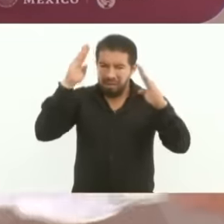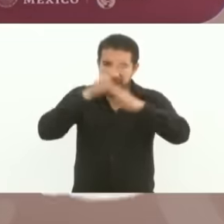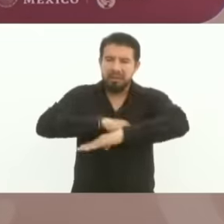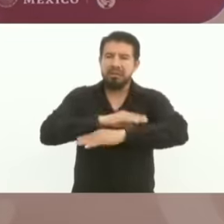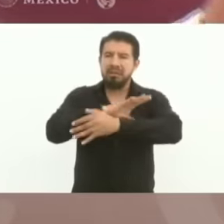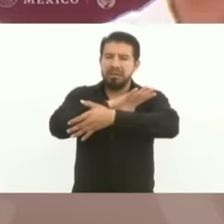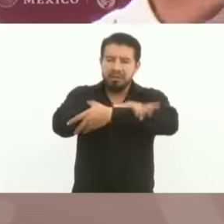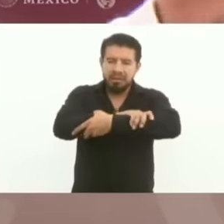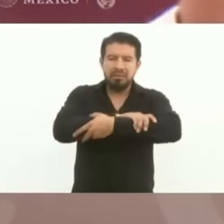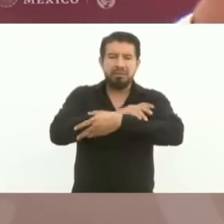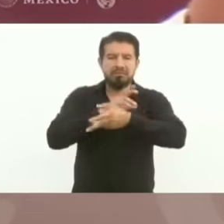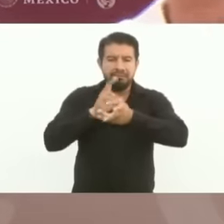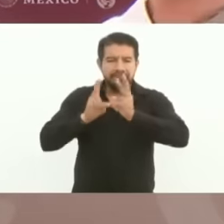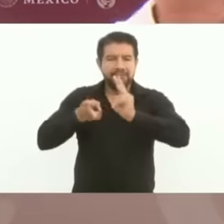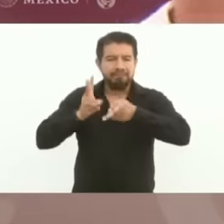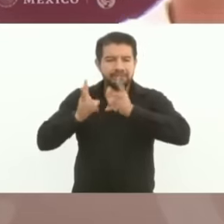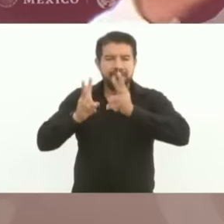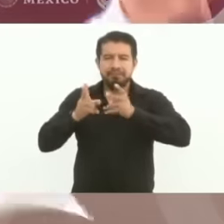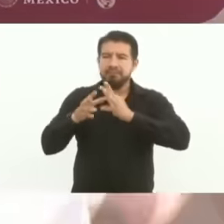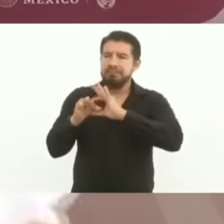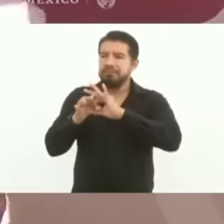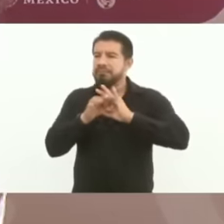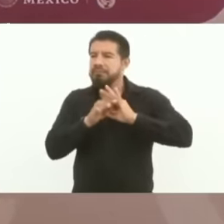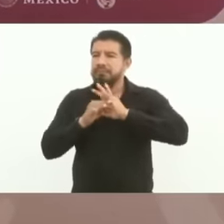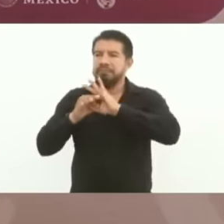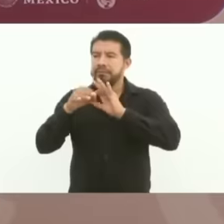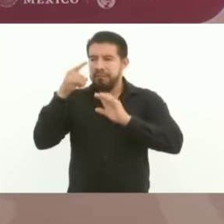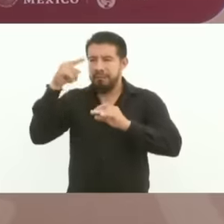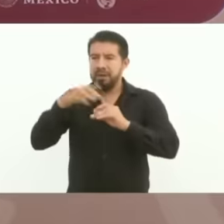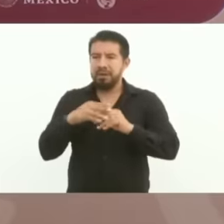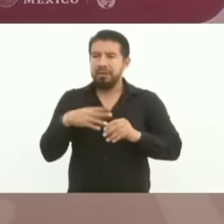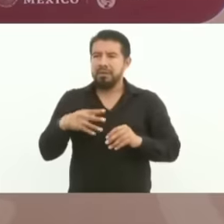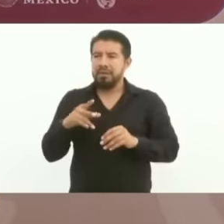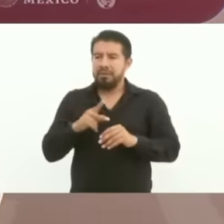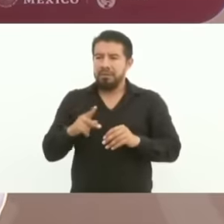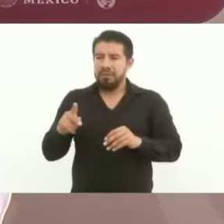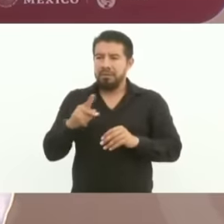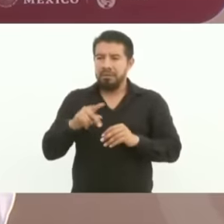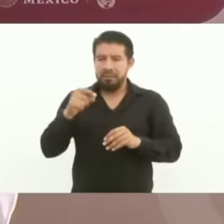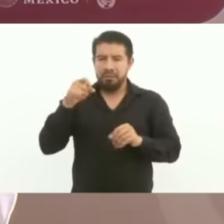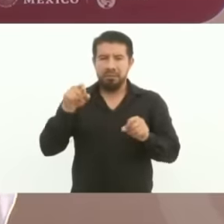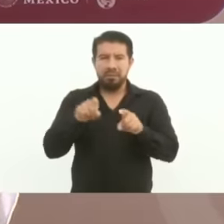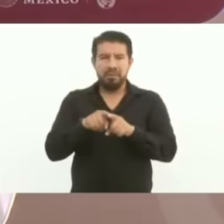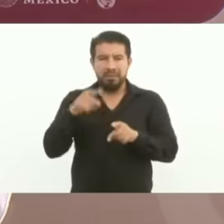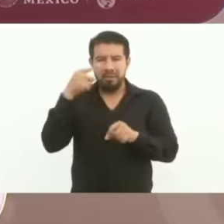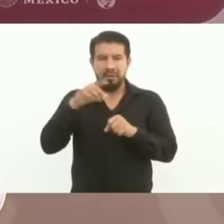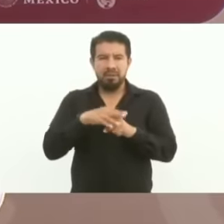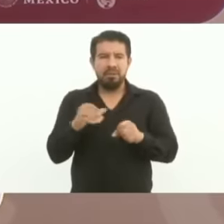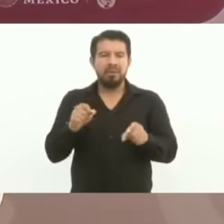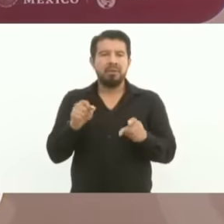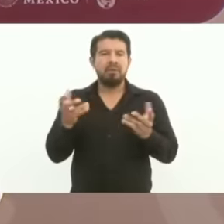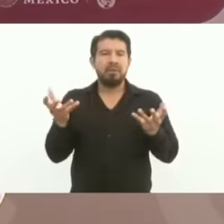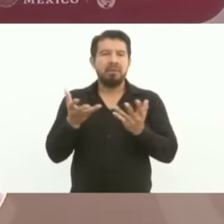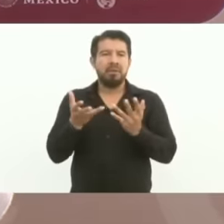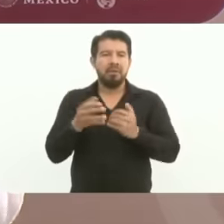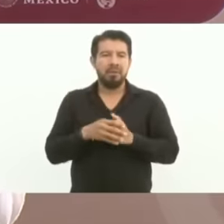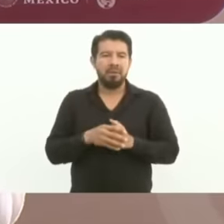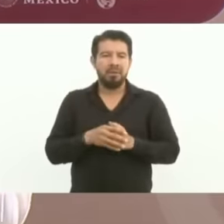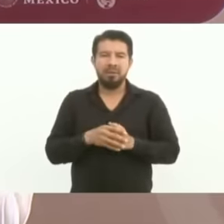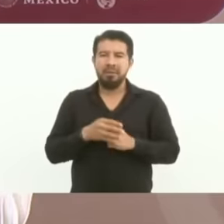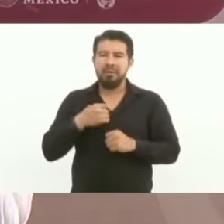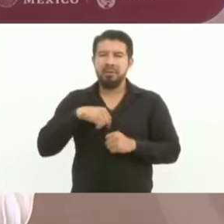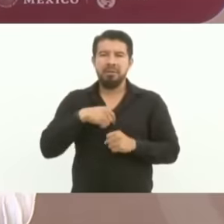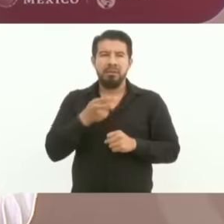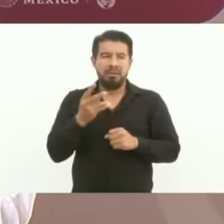we have to seek the unity of our people, older people must eh speak a lot with